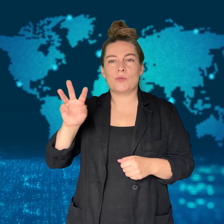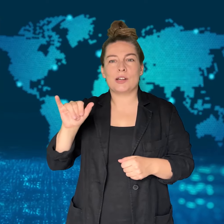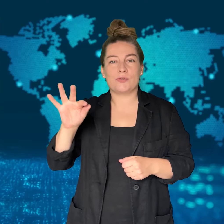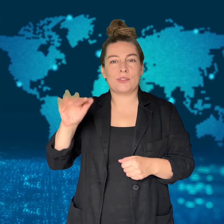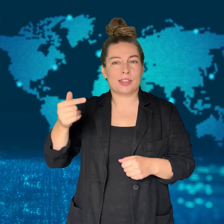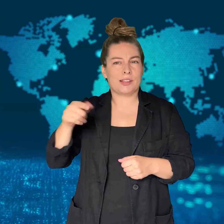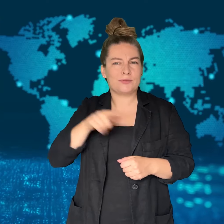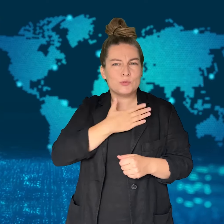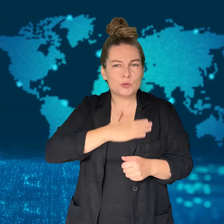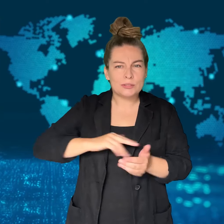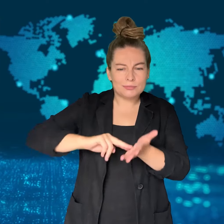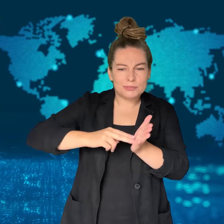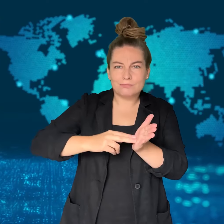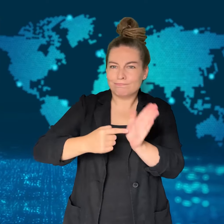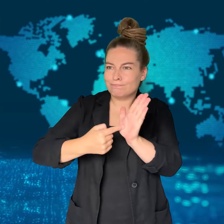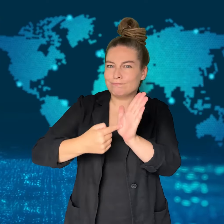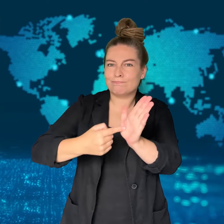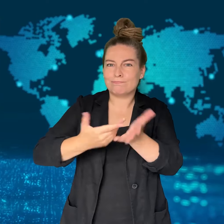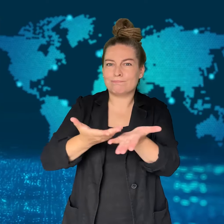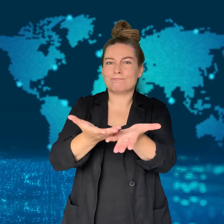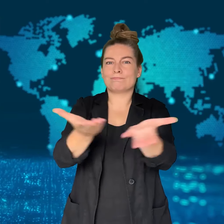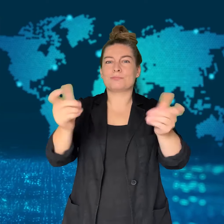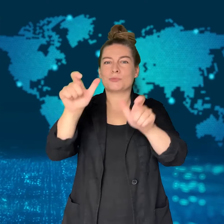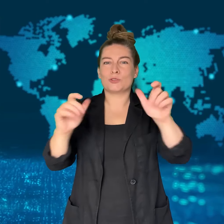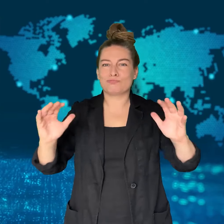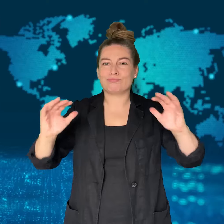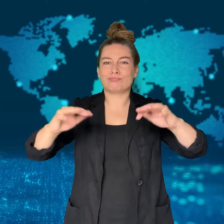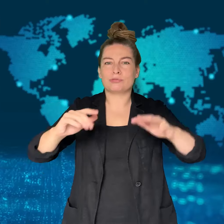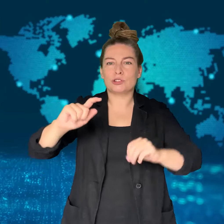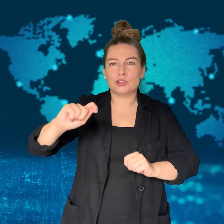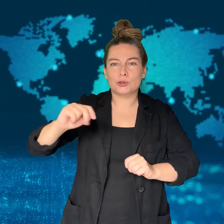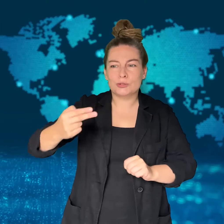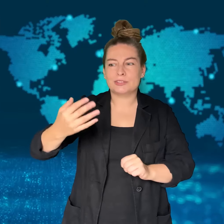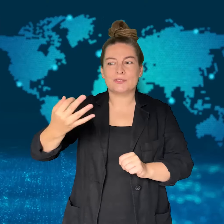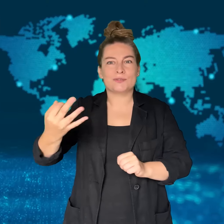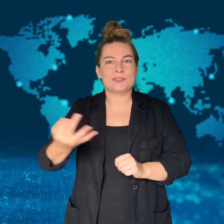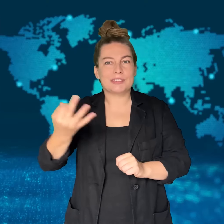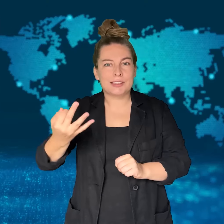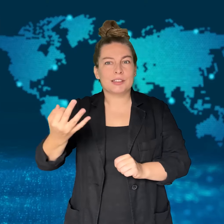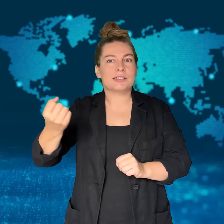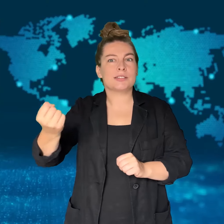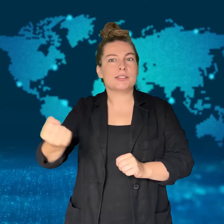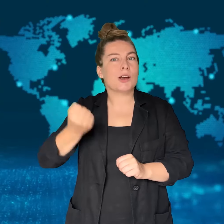A US singer, Taylor Swift, was scheduled to play at